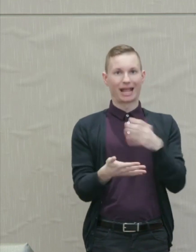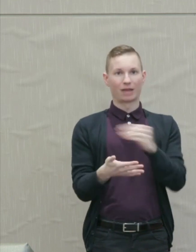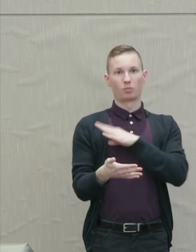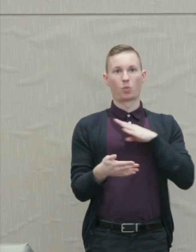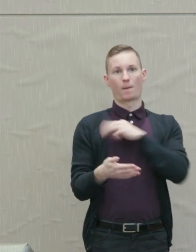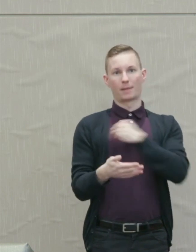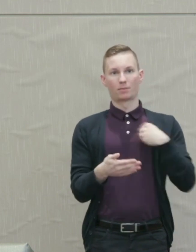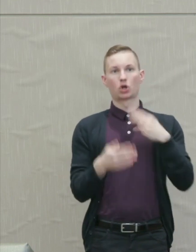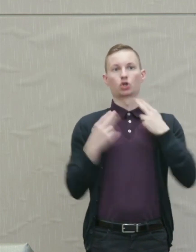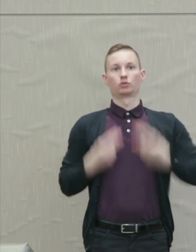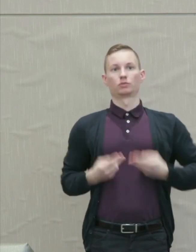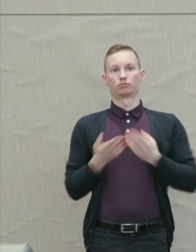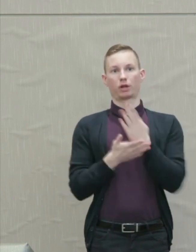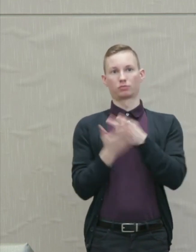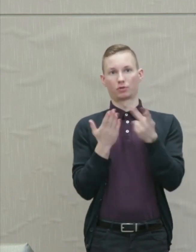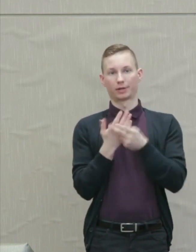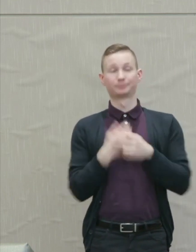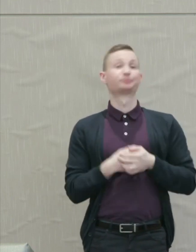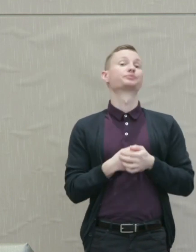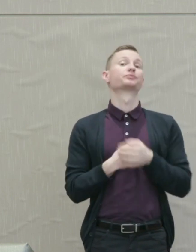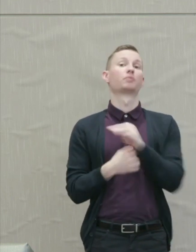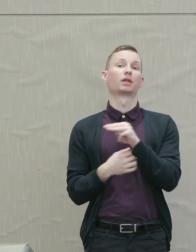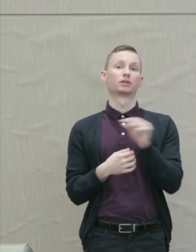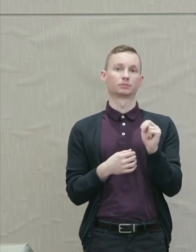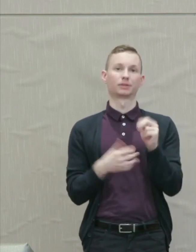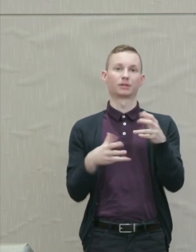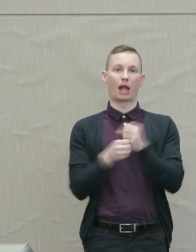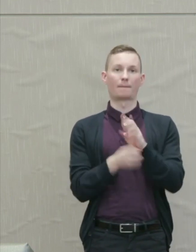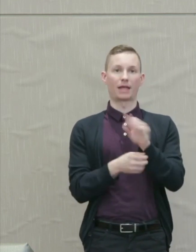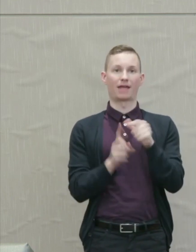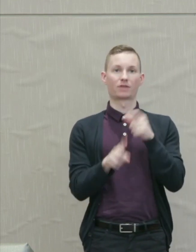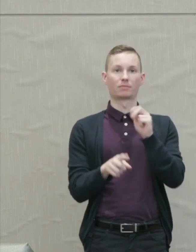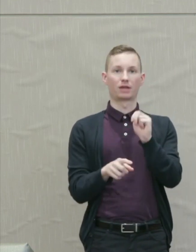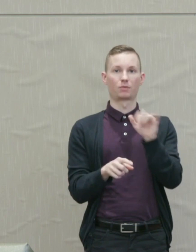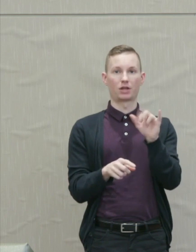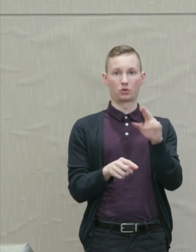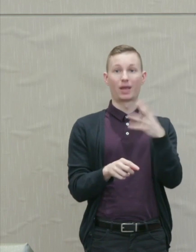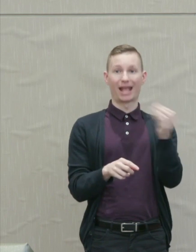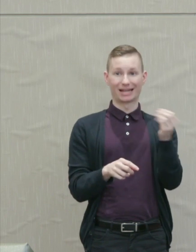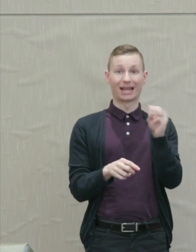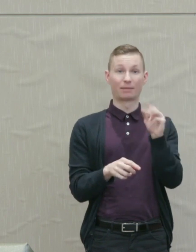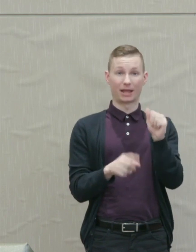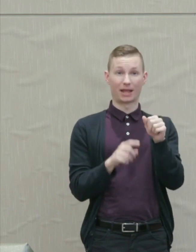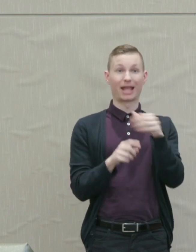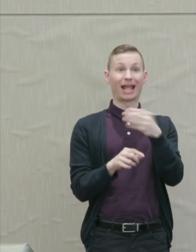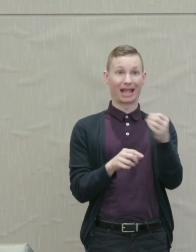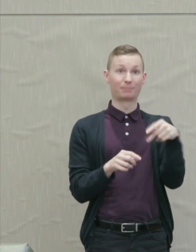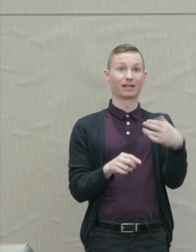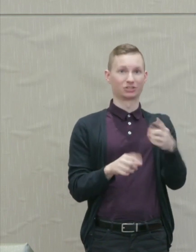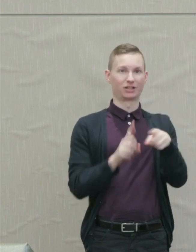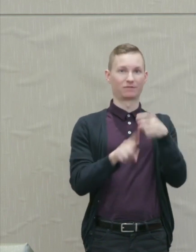Susan Poser: Martha Nussbaum received her BA from NYU and her MA and PhD from Harvard.